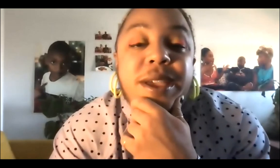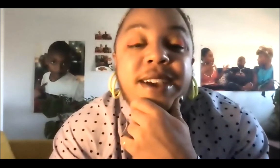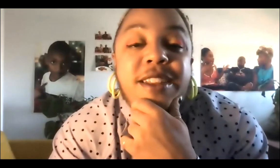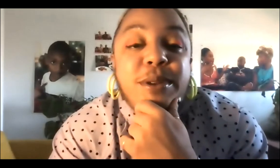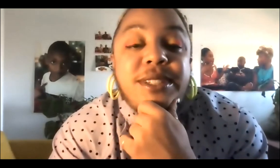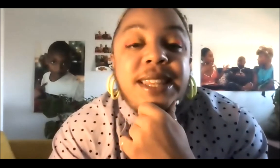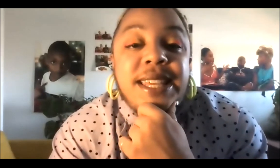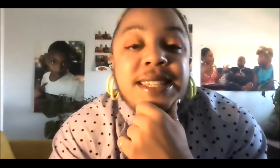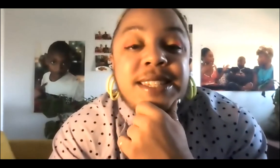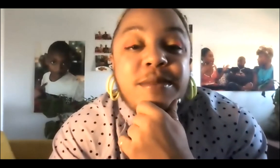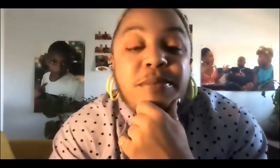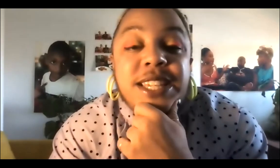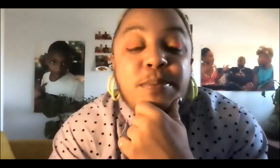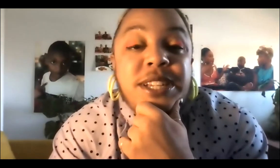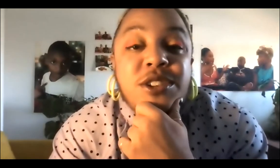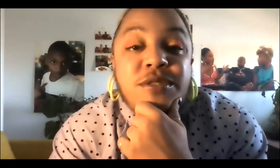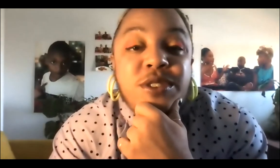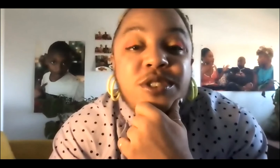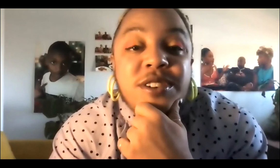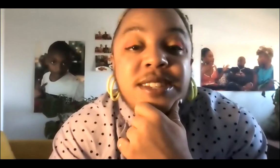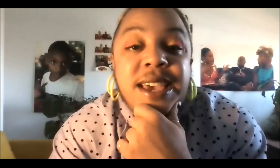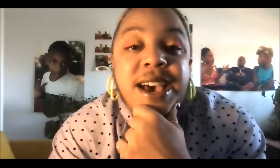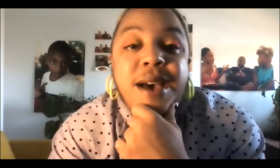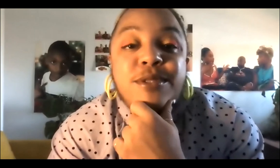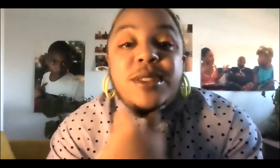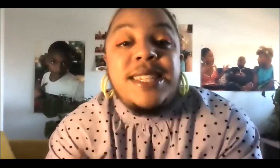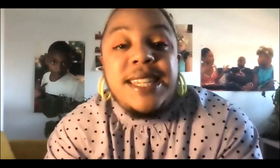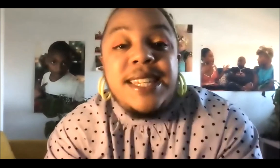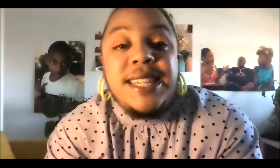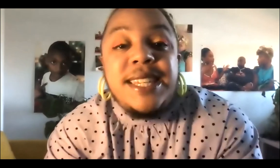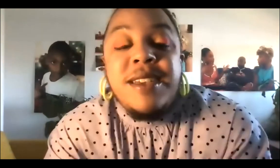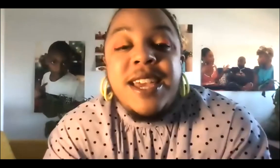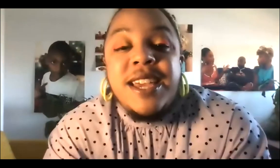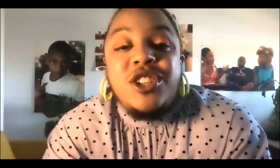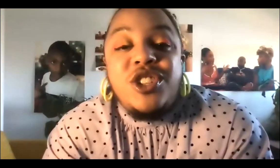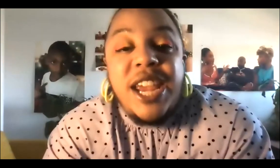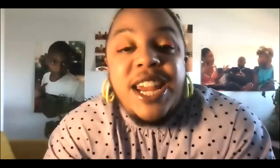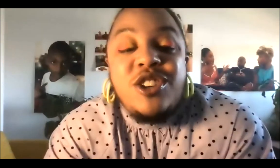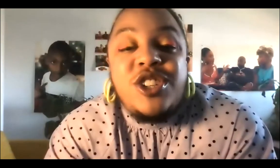as a way of, kind of, building these potential futures. So the system change